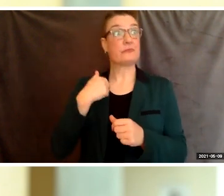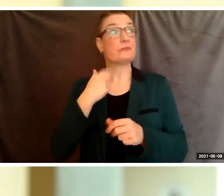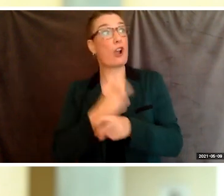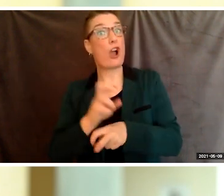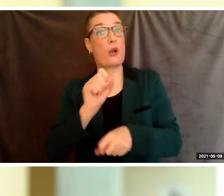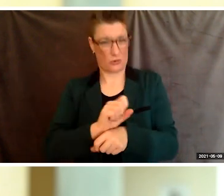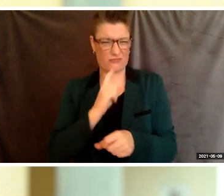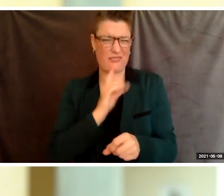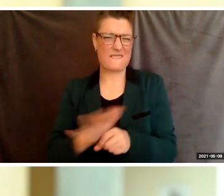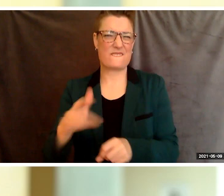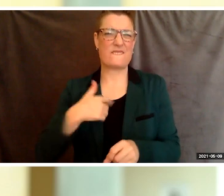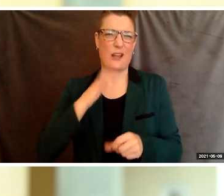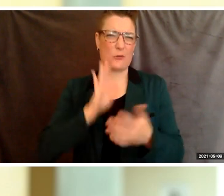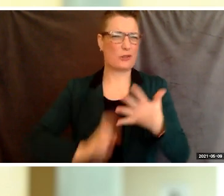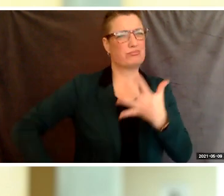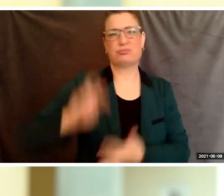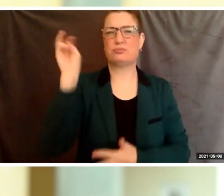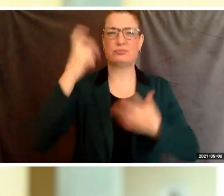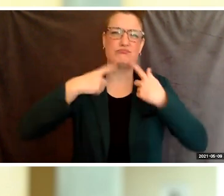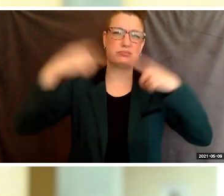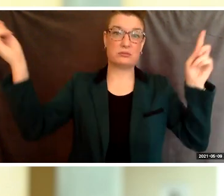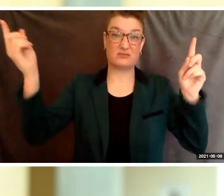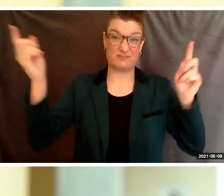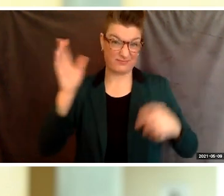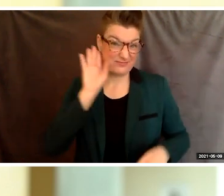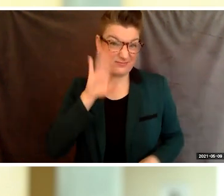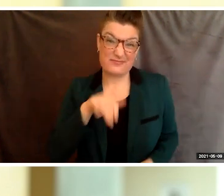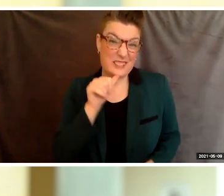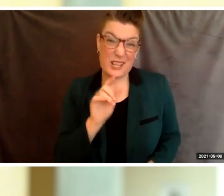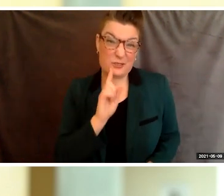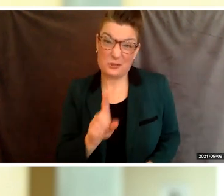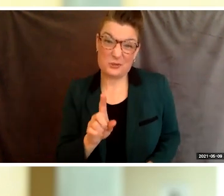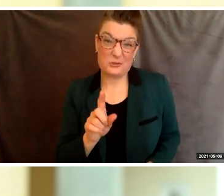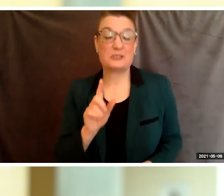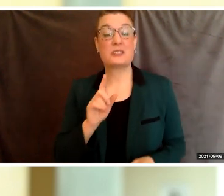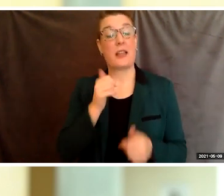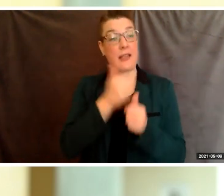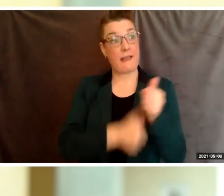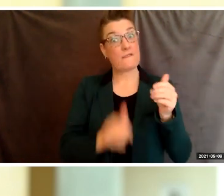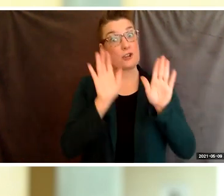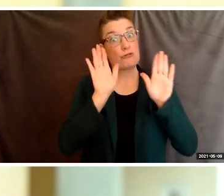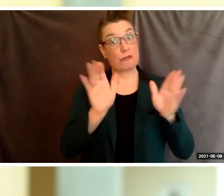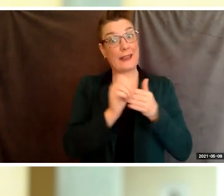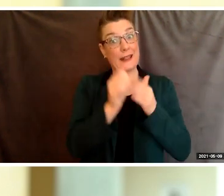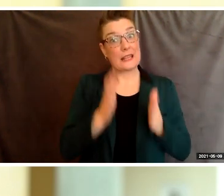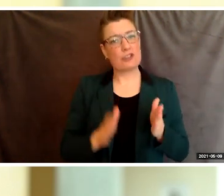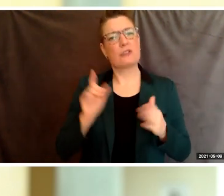to greatness, but that isn't true. Behind every great leader, has an even greater support system.